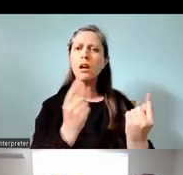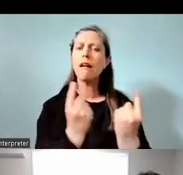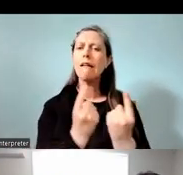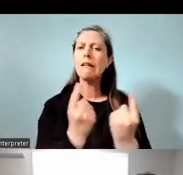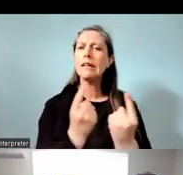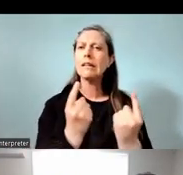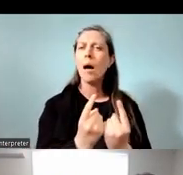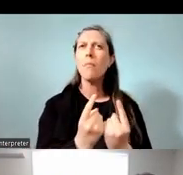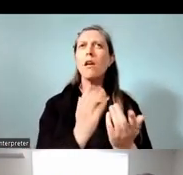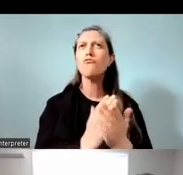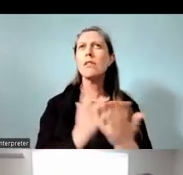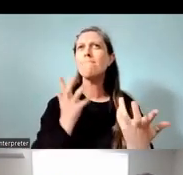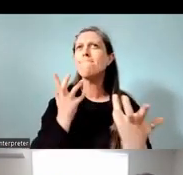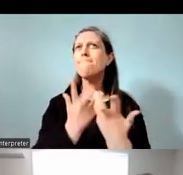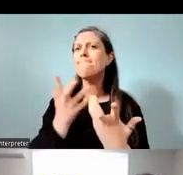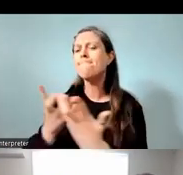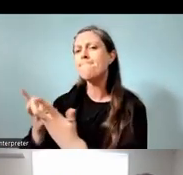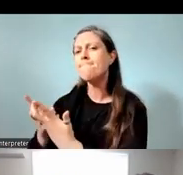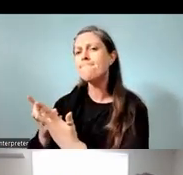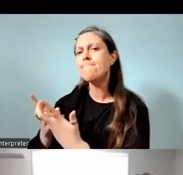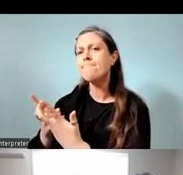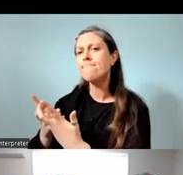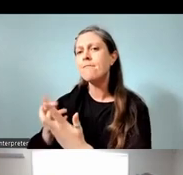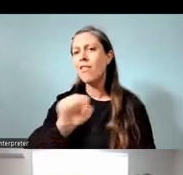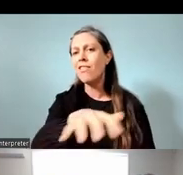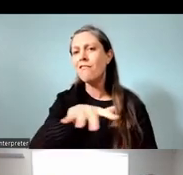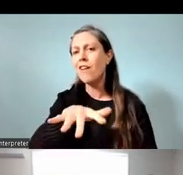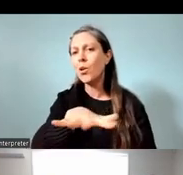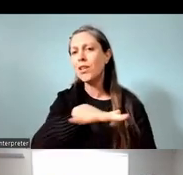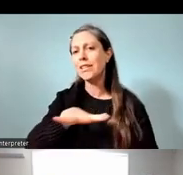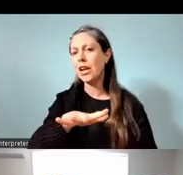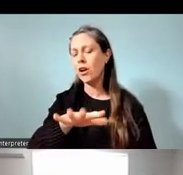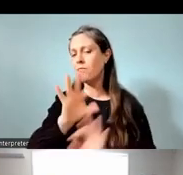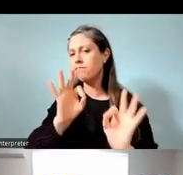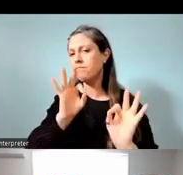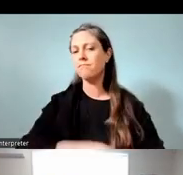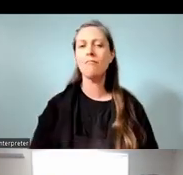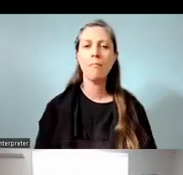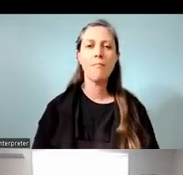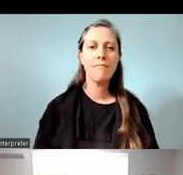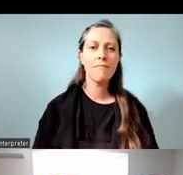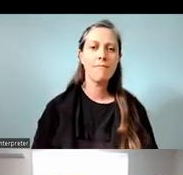customised to the needs of the whānau in the area. Tēnā koe e te tumuaki.